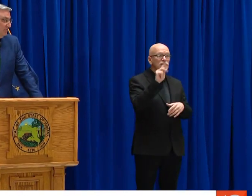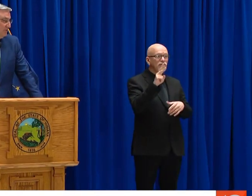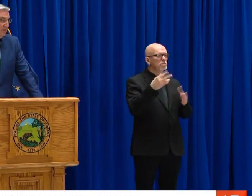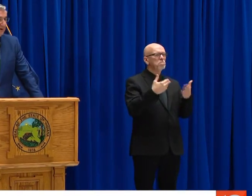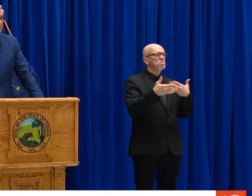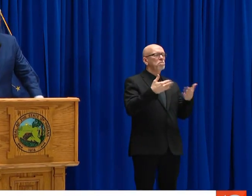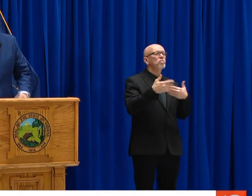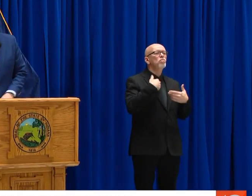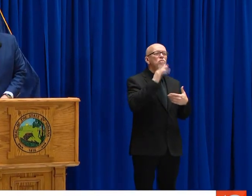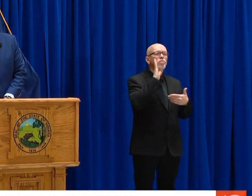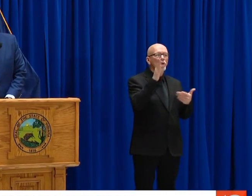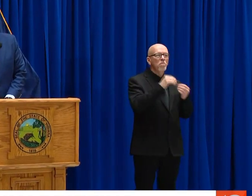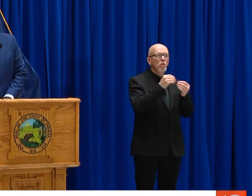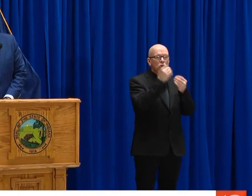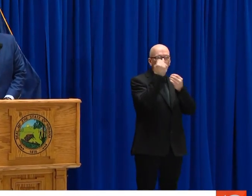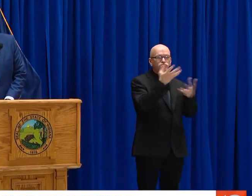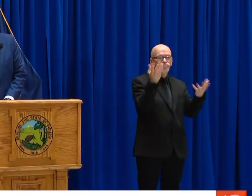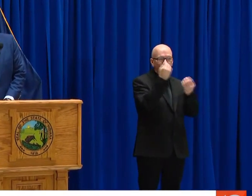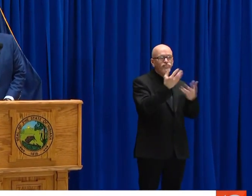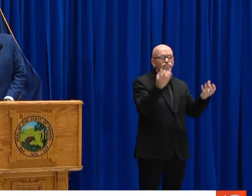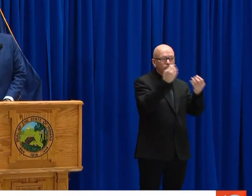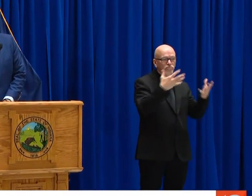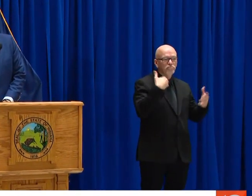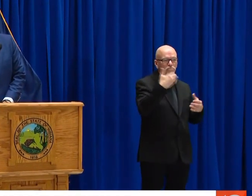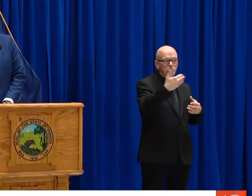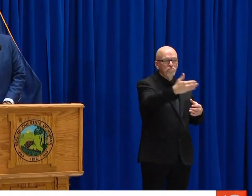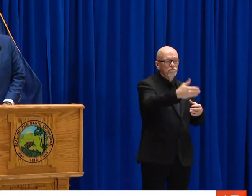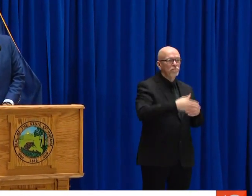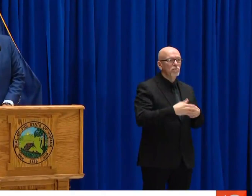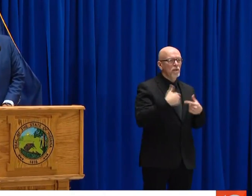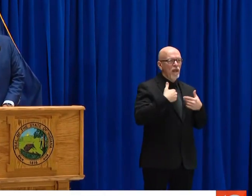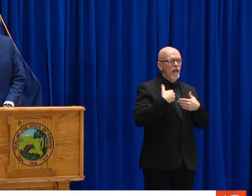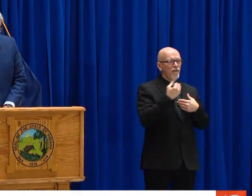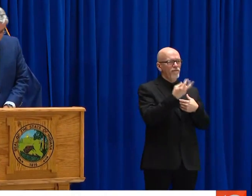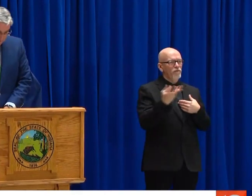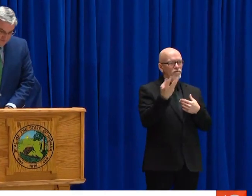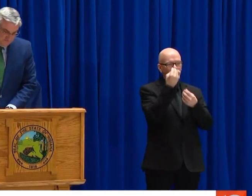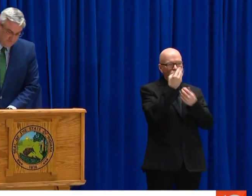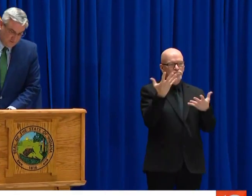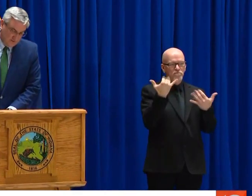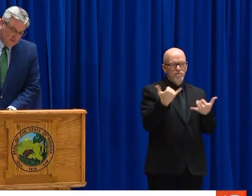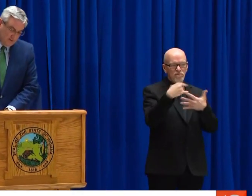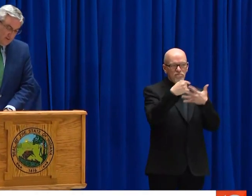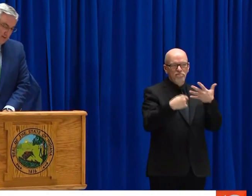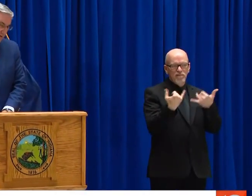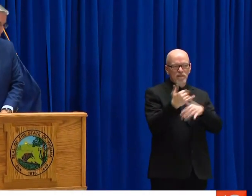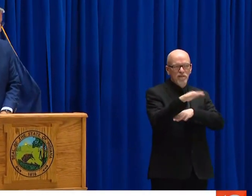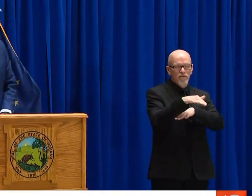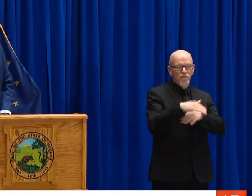ERIC HOLCOMB IS SPEAKING ABOUT THE STAY AT HOME ORDER. LET'S LISTEN IN. WATCHING OR TUNING IN TO FOR